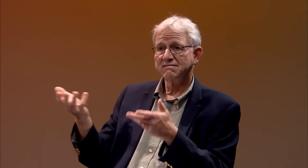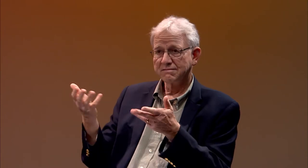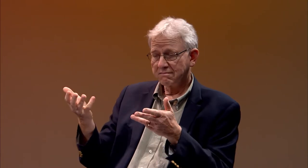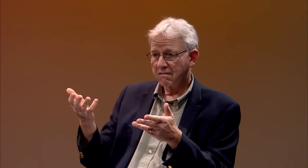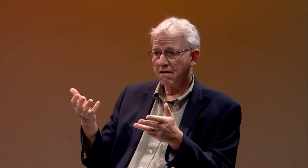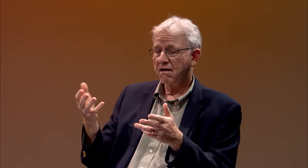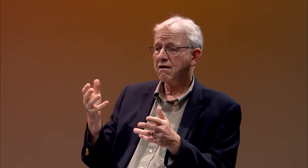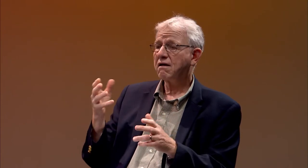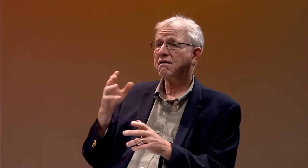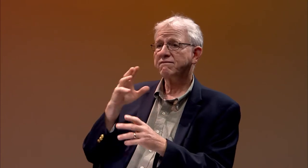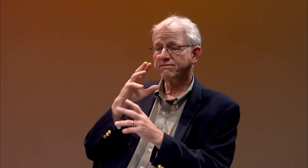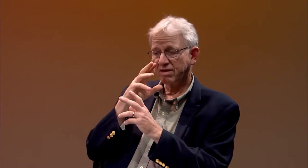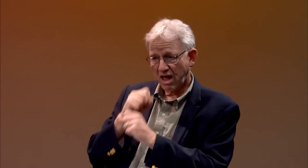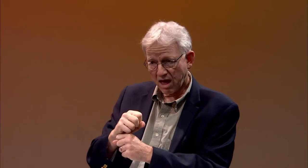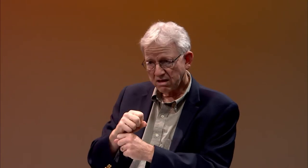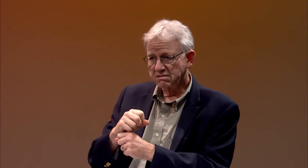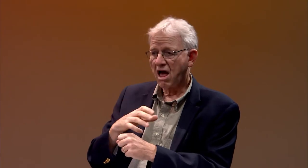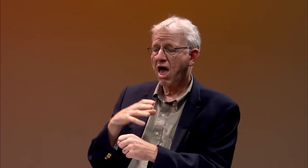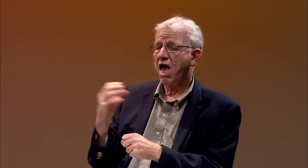another teacher for the deaf.